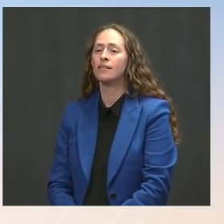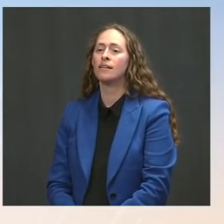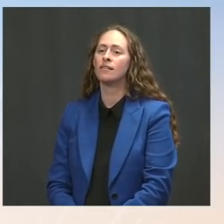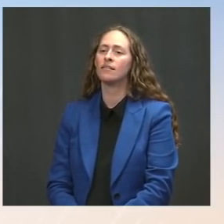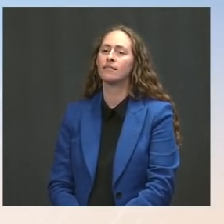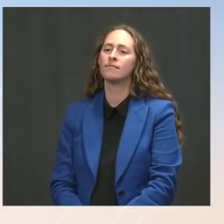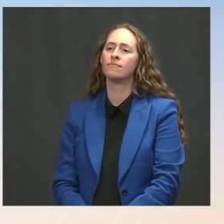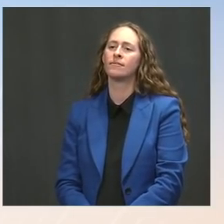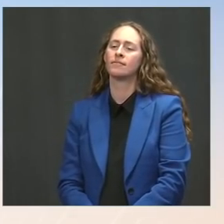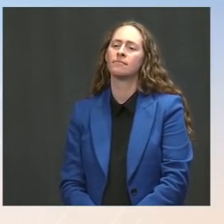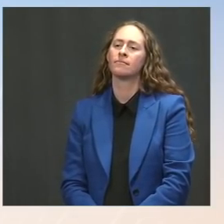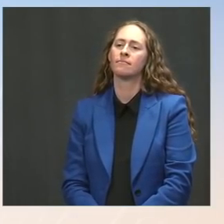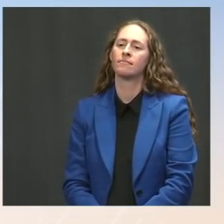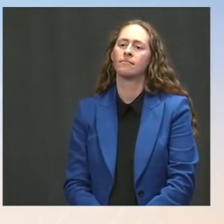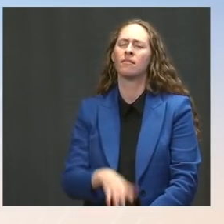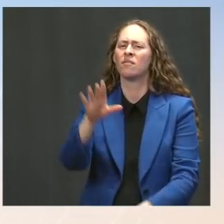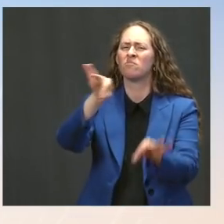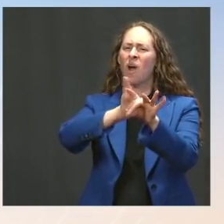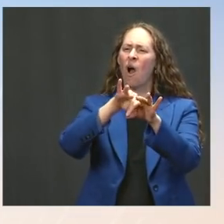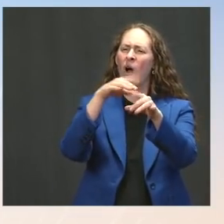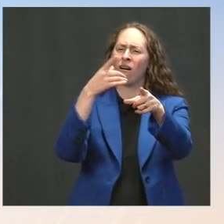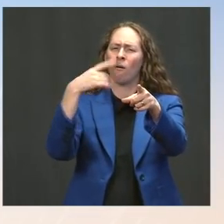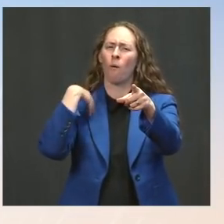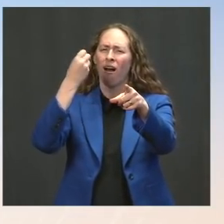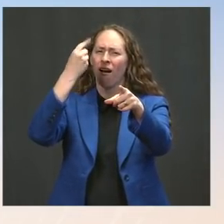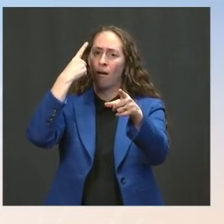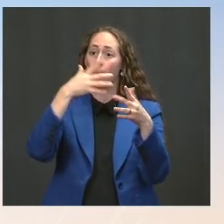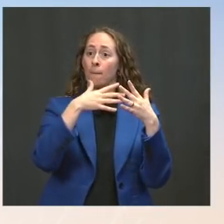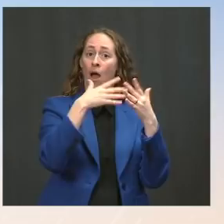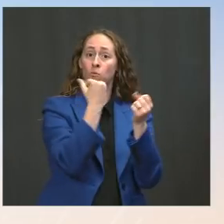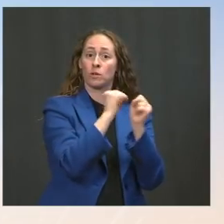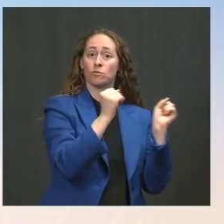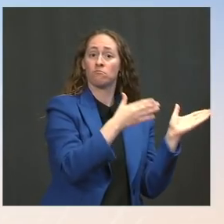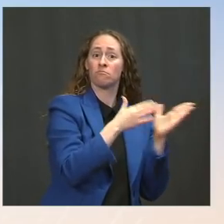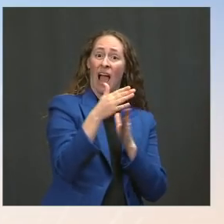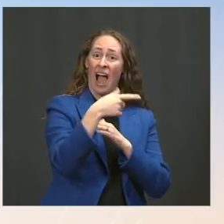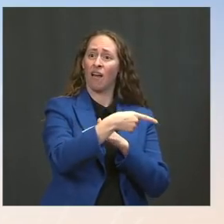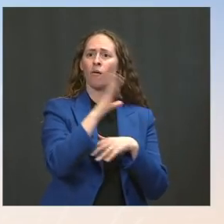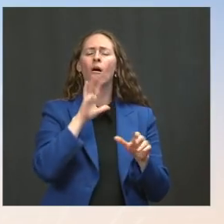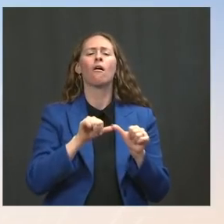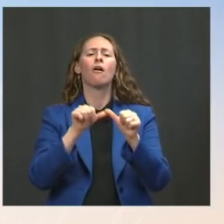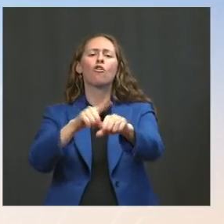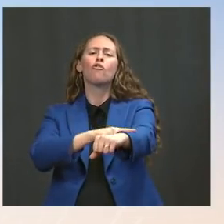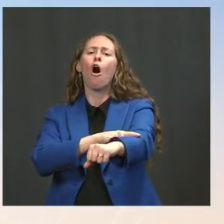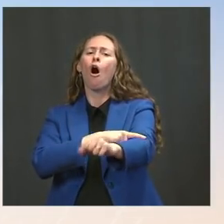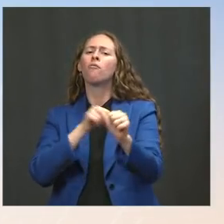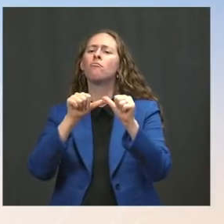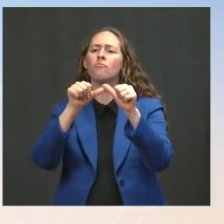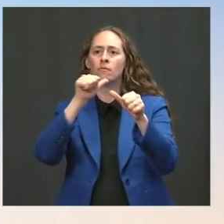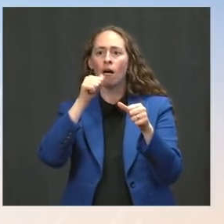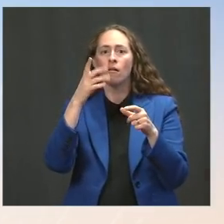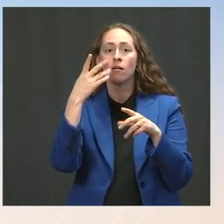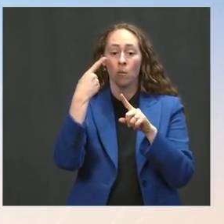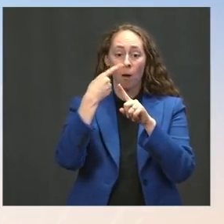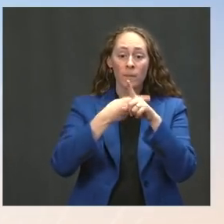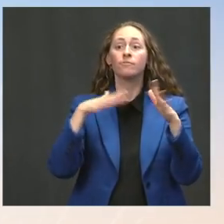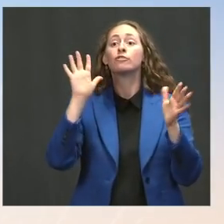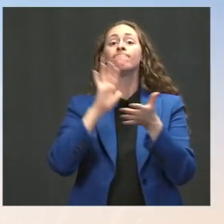was designed was for it to have lasting effects that would go over the series of several months, far beyond the initial months of implementation.